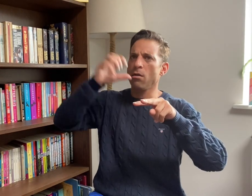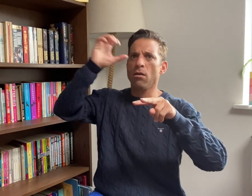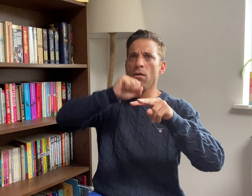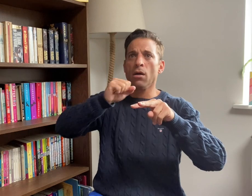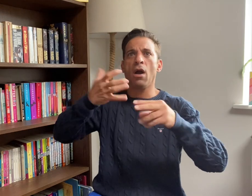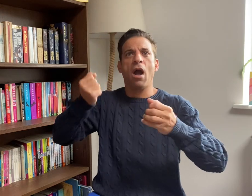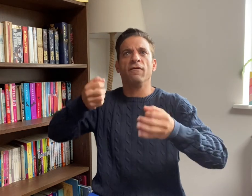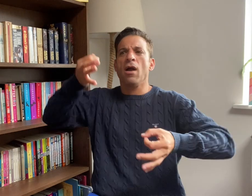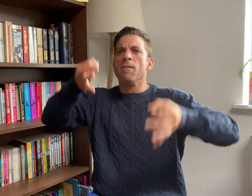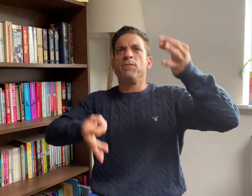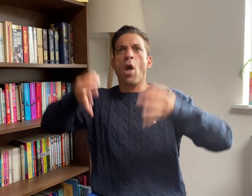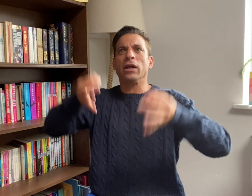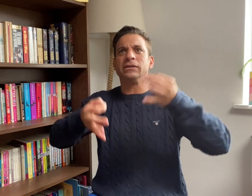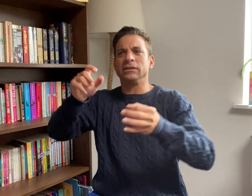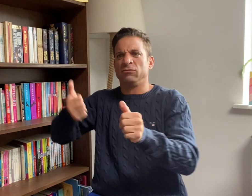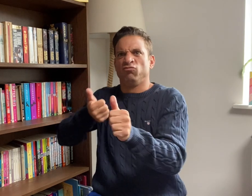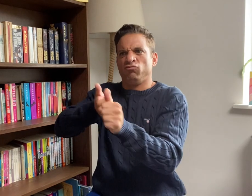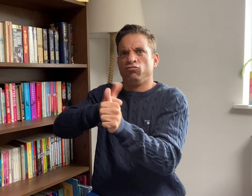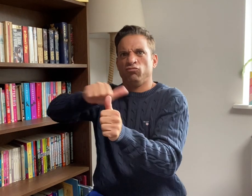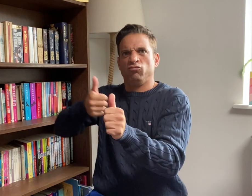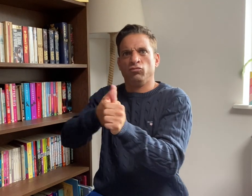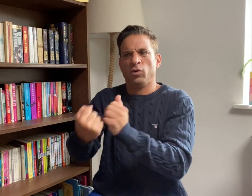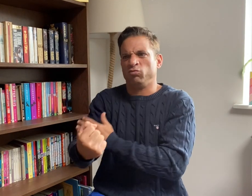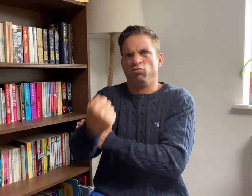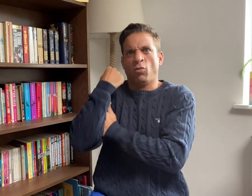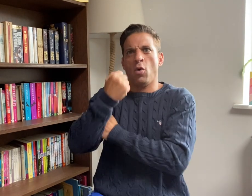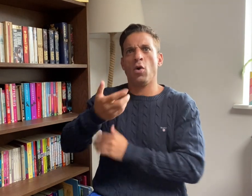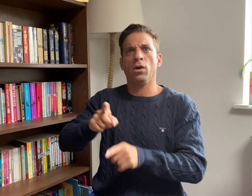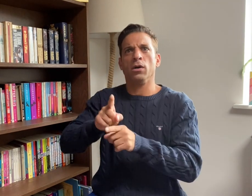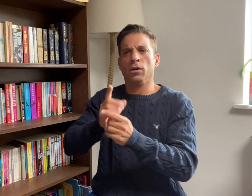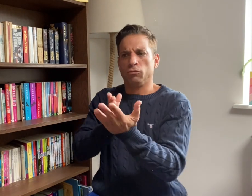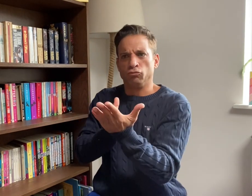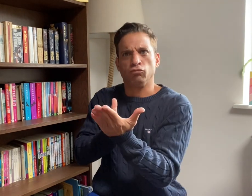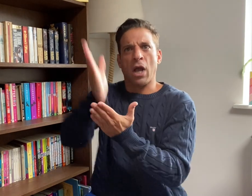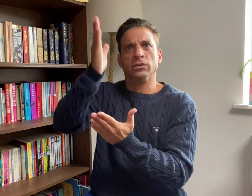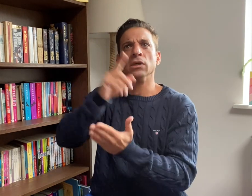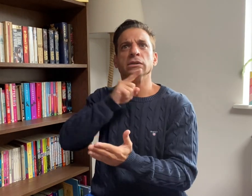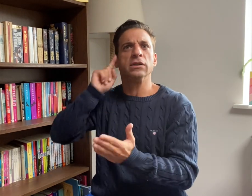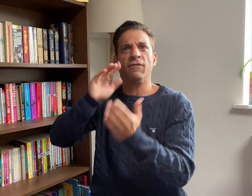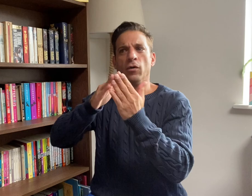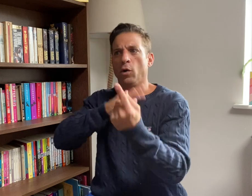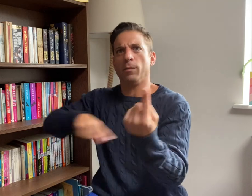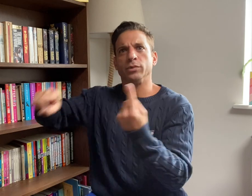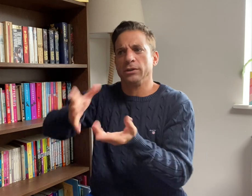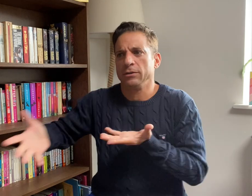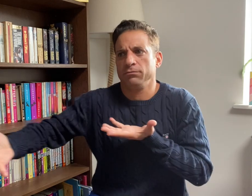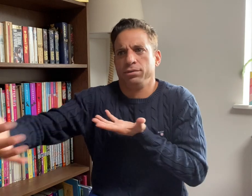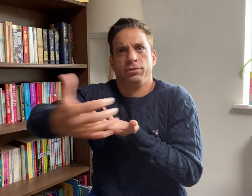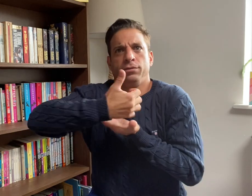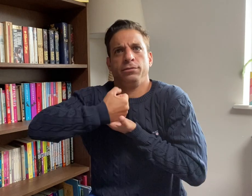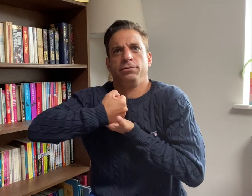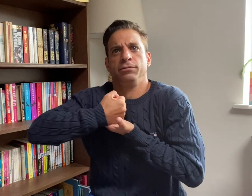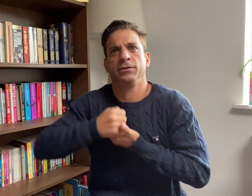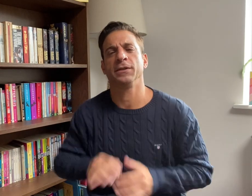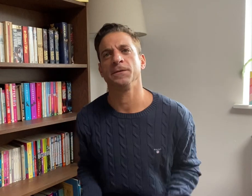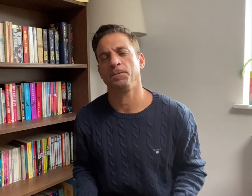that protect the rights of Deaf communities.